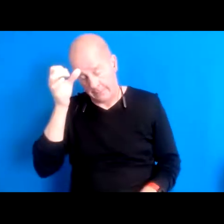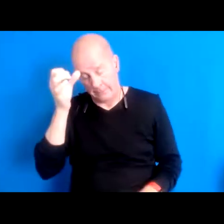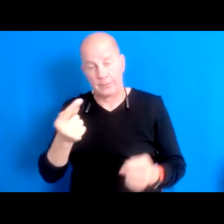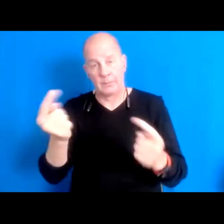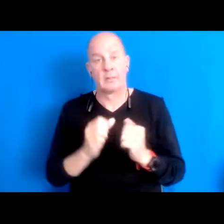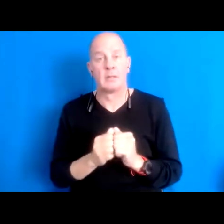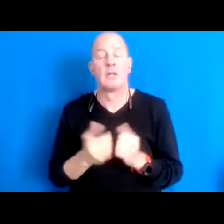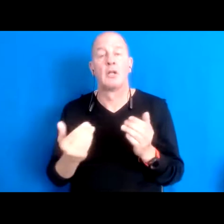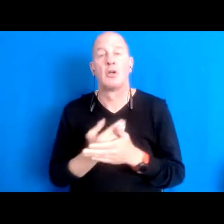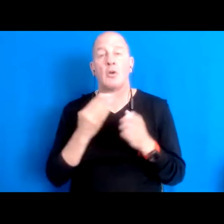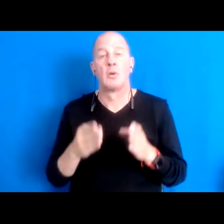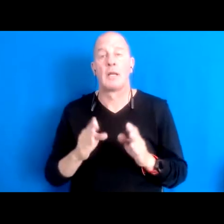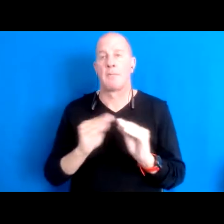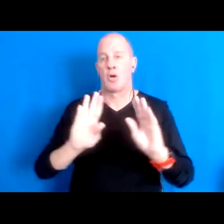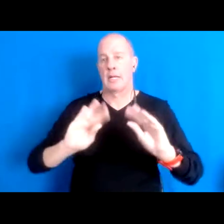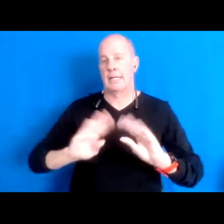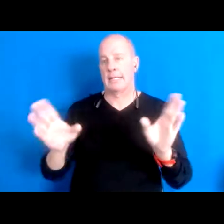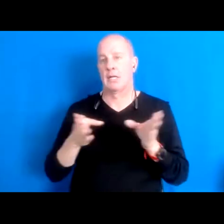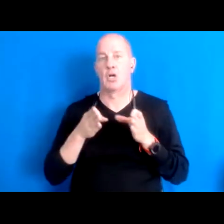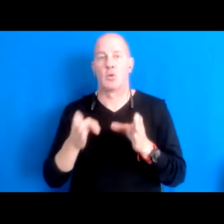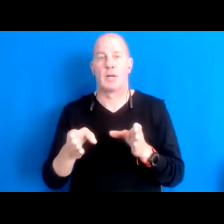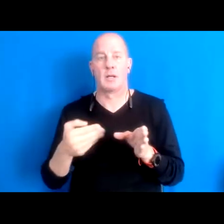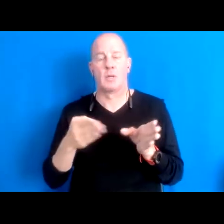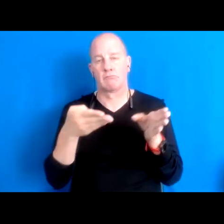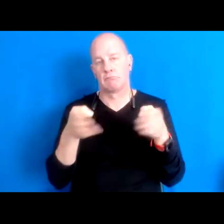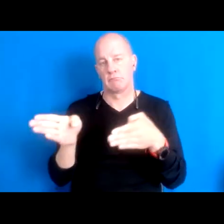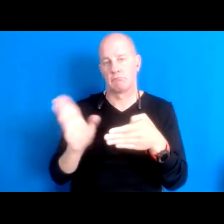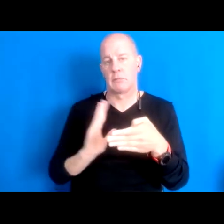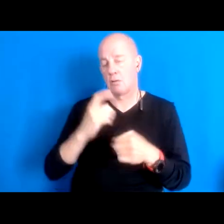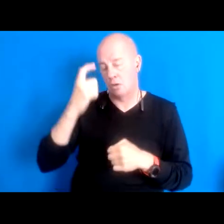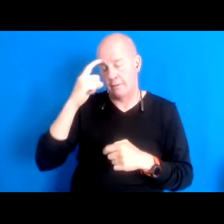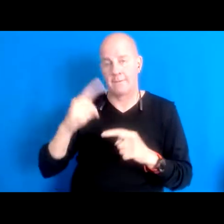way, you know as we open our minds and shift our consciousness towards balance 16:13:33 and depth in this time.